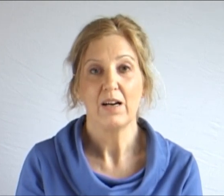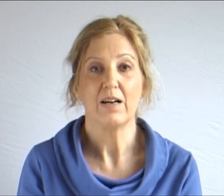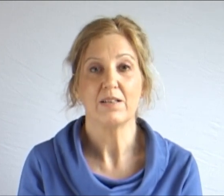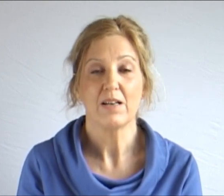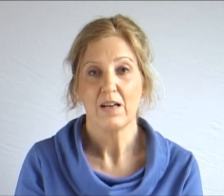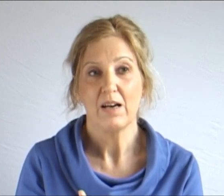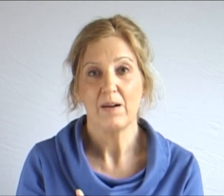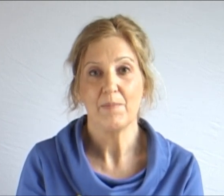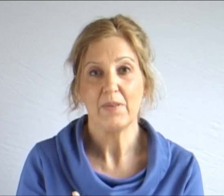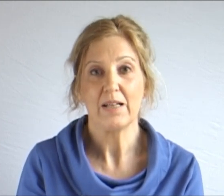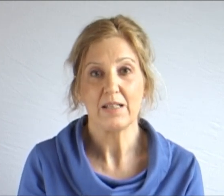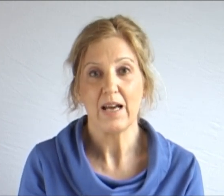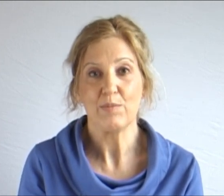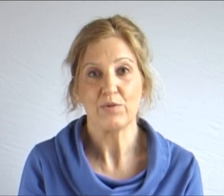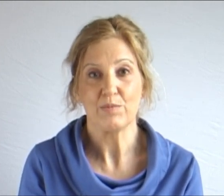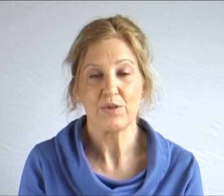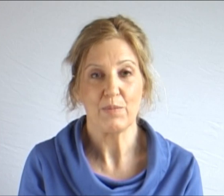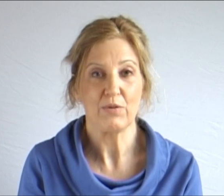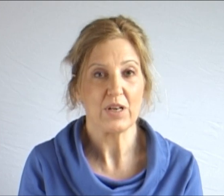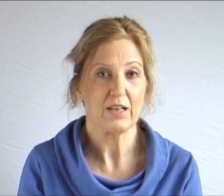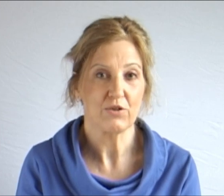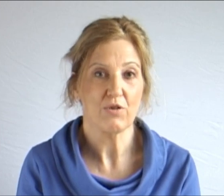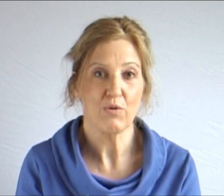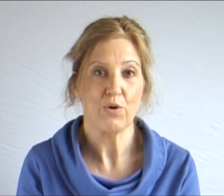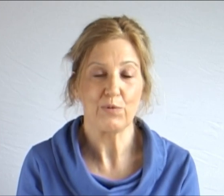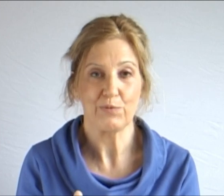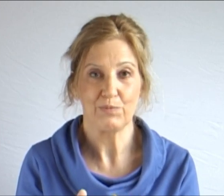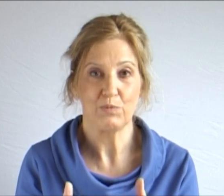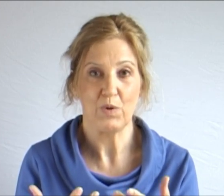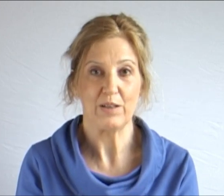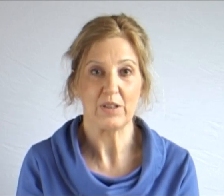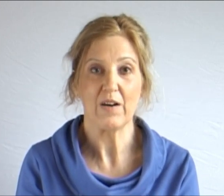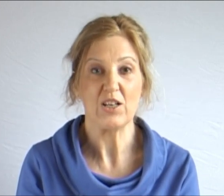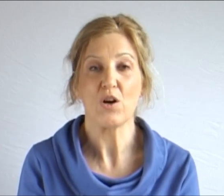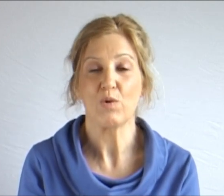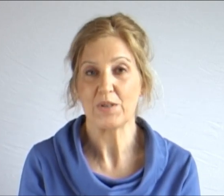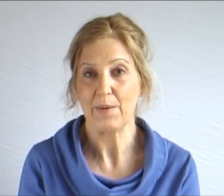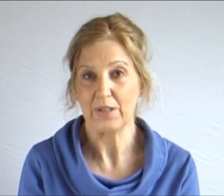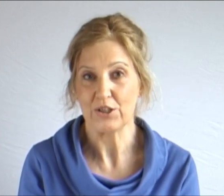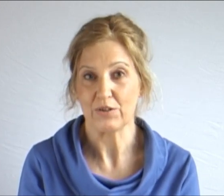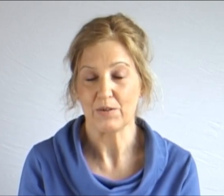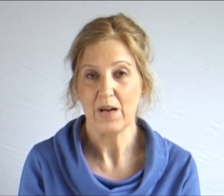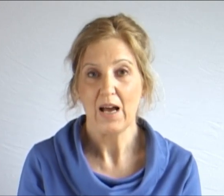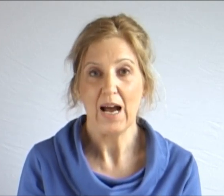and it enabled them both to take control of where they were going, know what was happening to them